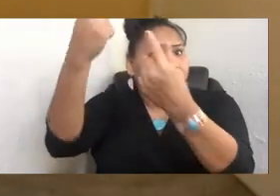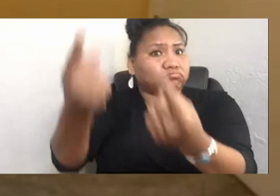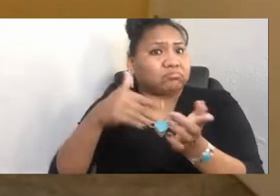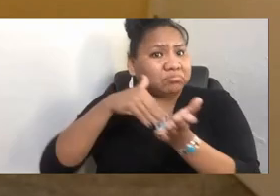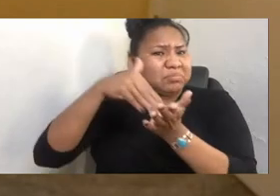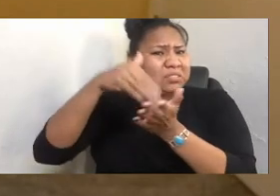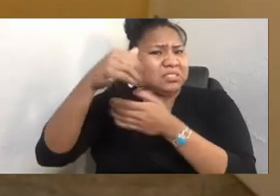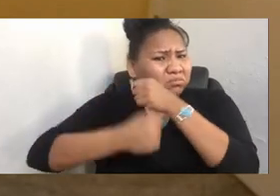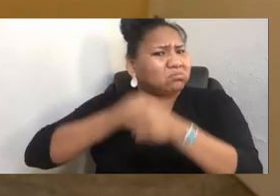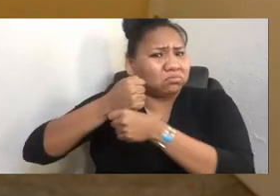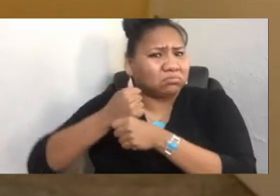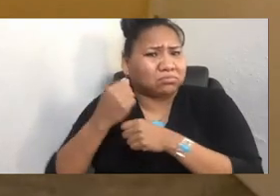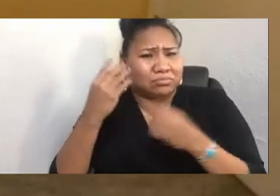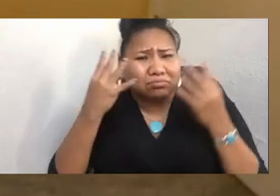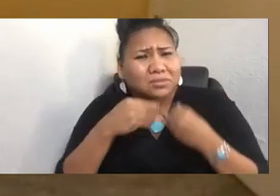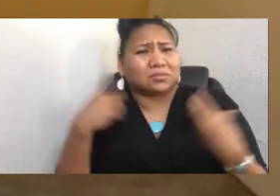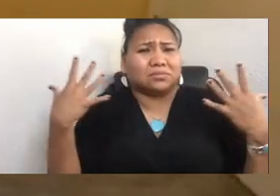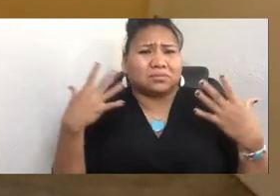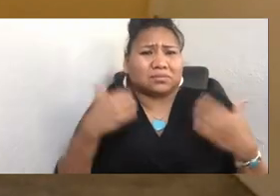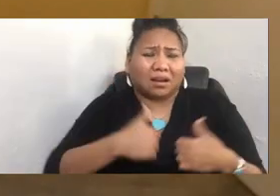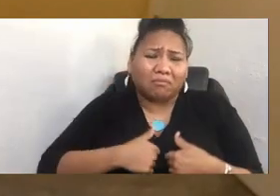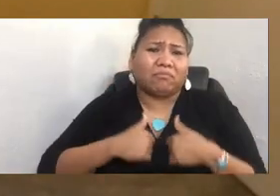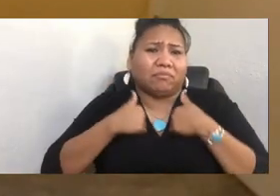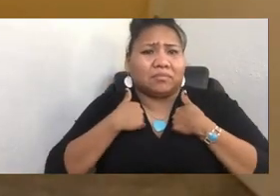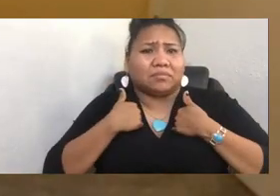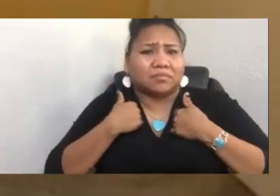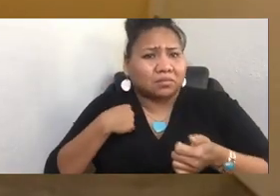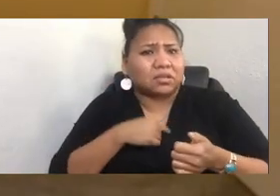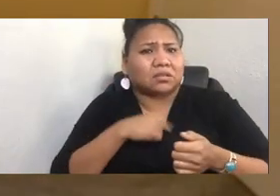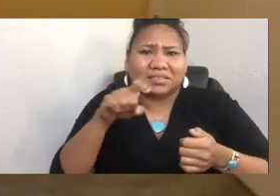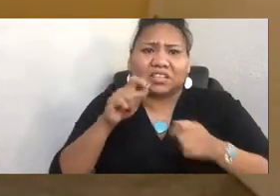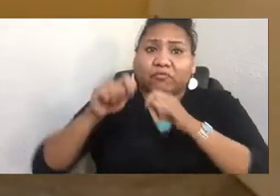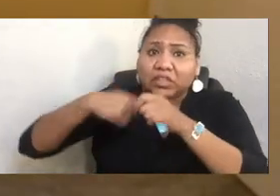And we need fishermen, because we need to feed our spirits. We need that relationship with the tide.